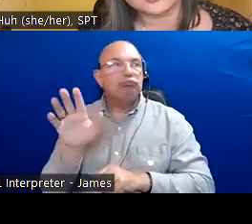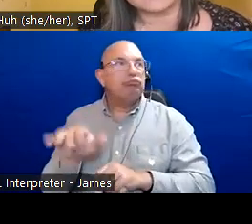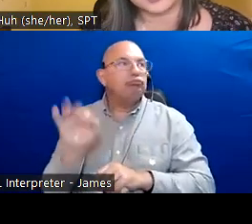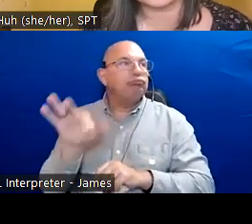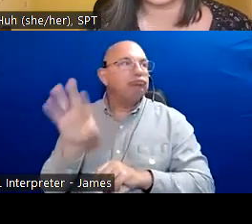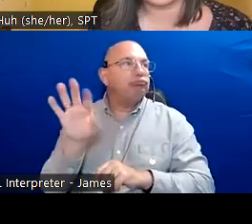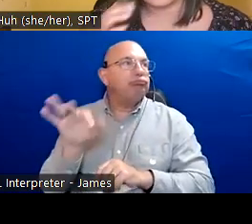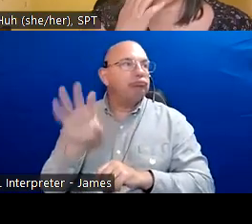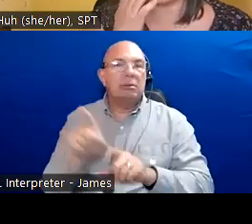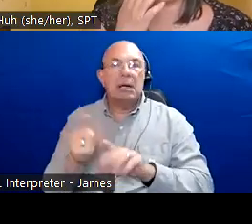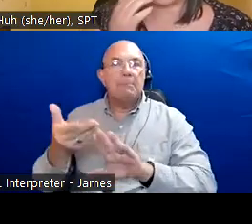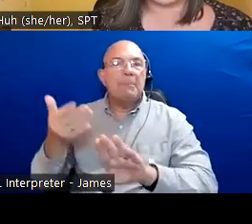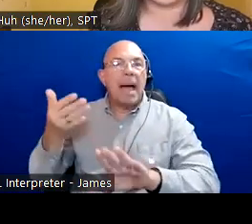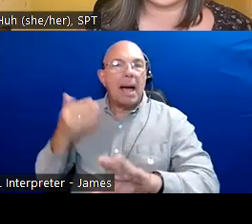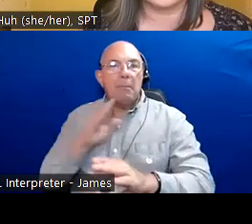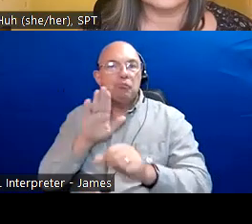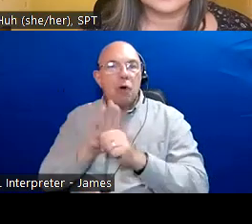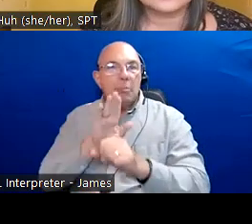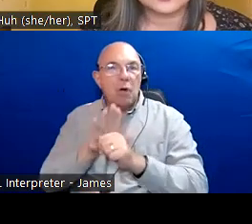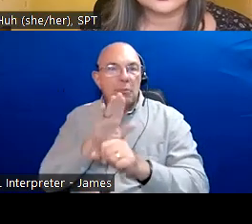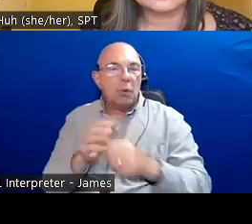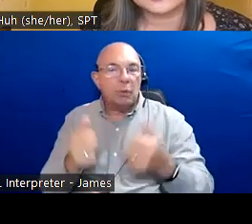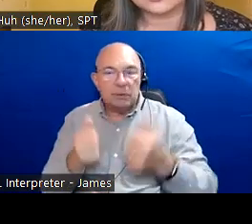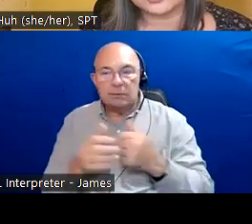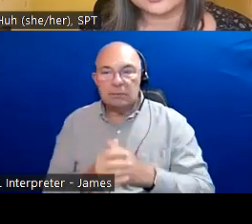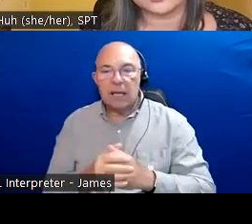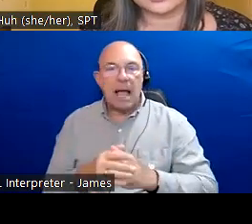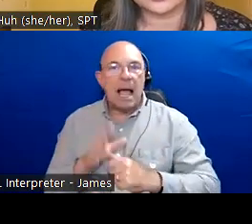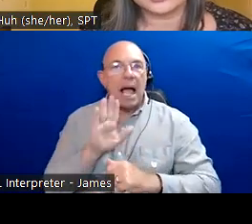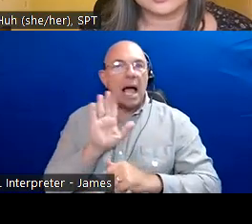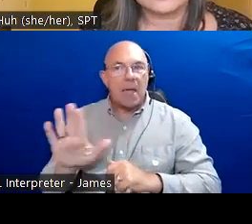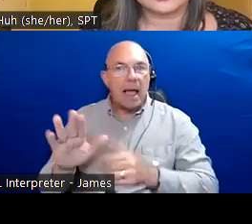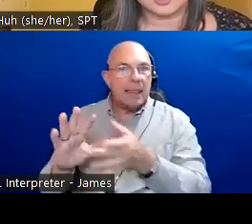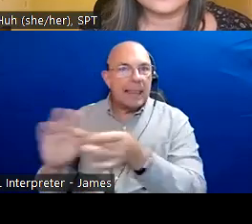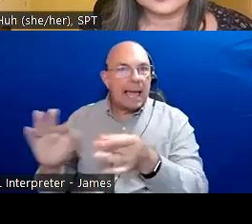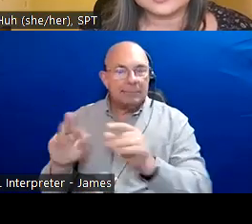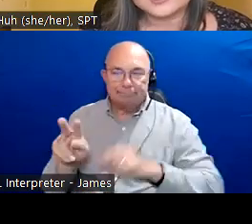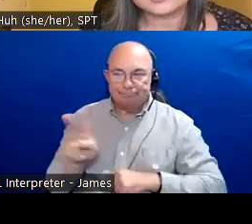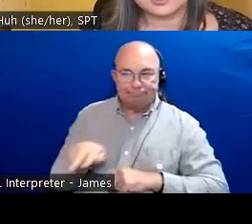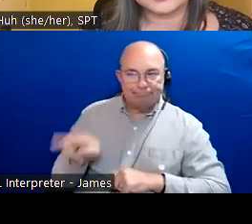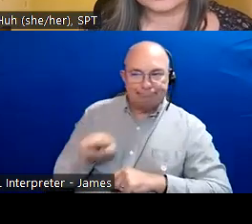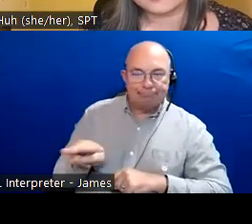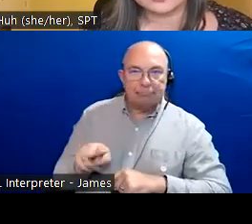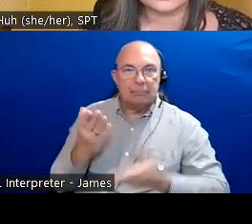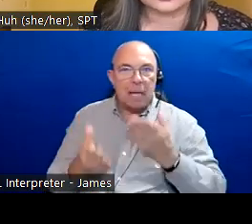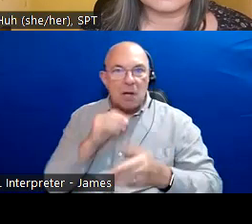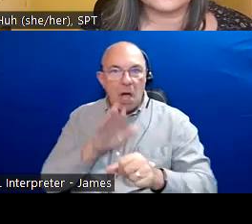In addition to it being our second chance to elect Toronto's mayor within a year there is no incumbent and only one position on the ballot.